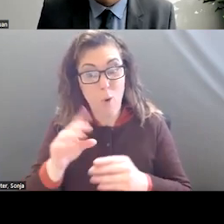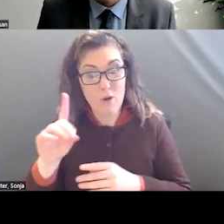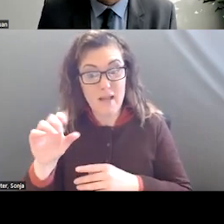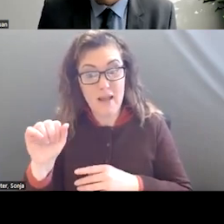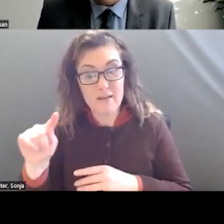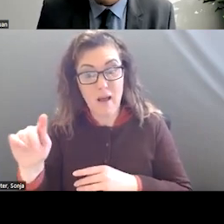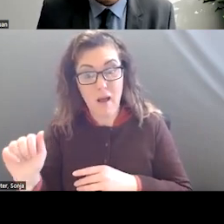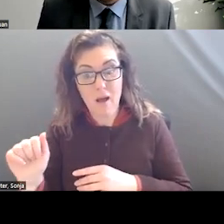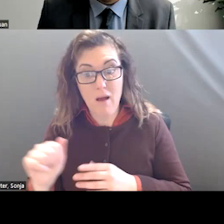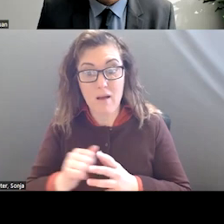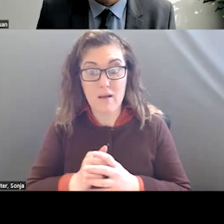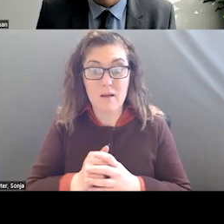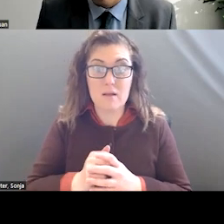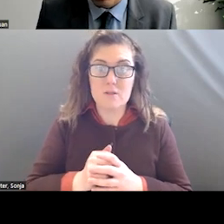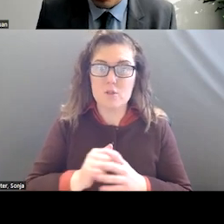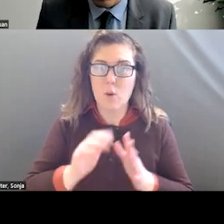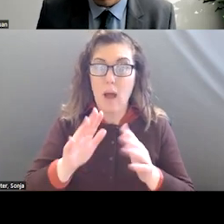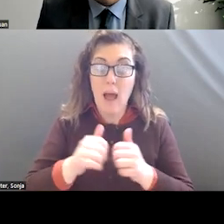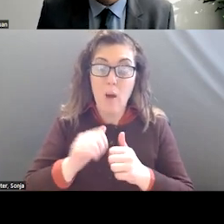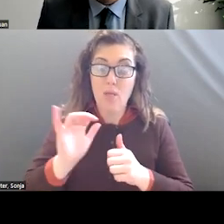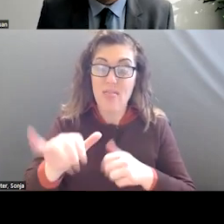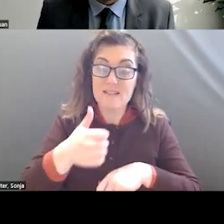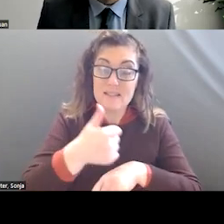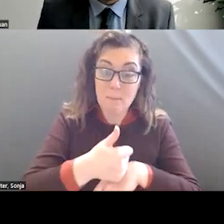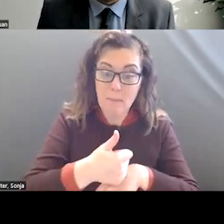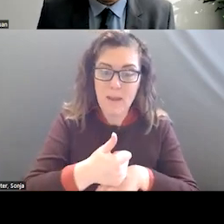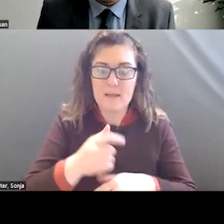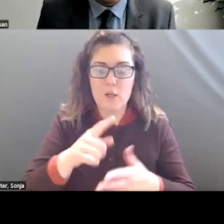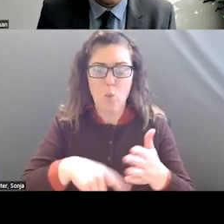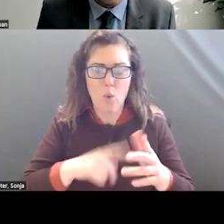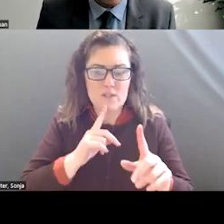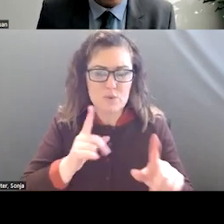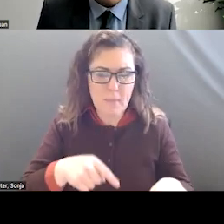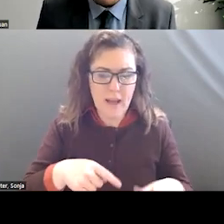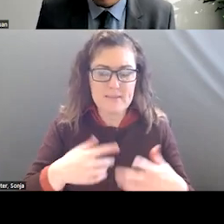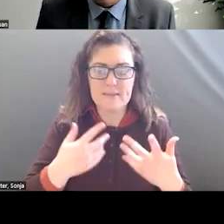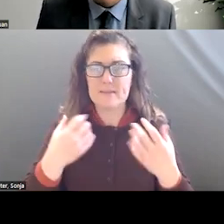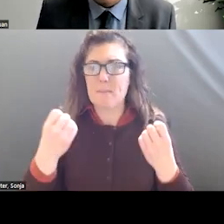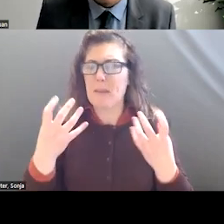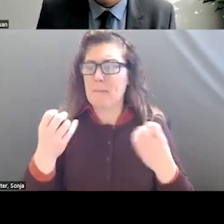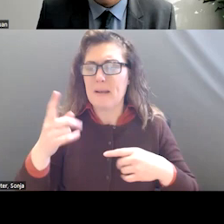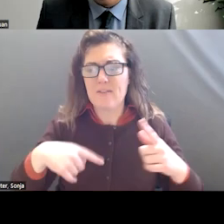ARE IMPLEMENTED AND WE HAVE A LOT OF VARIATIONS. NEXT SLIDE.